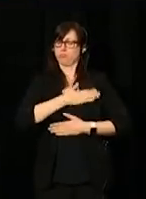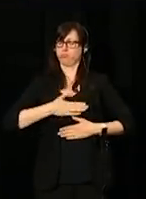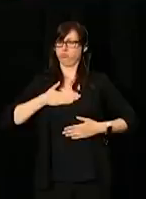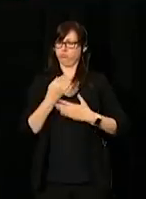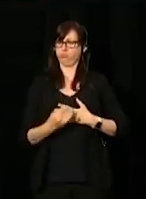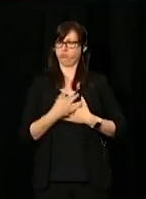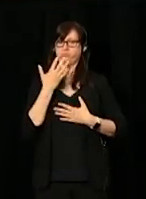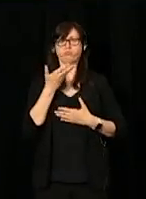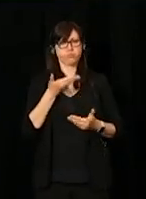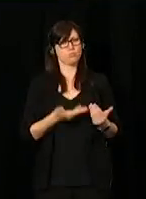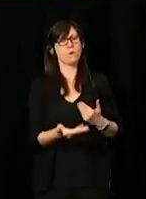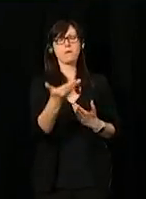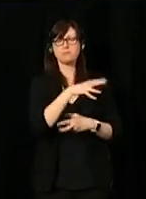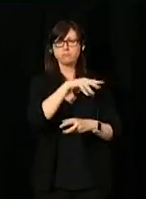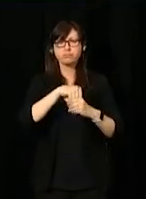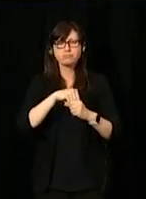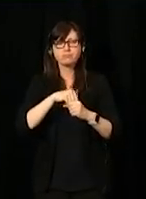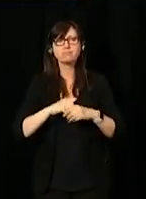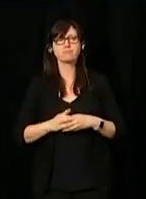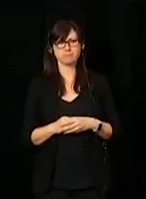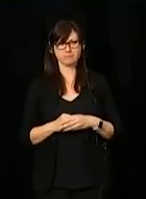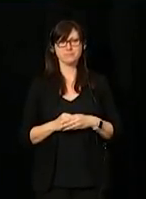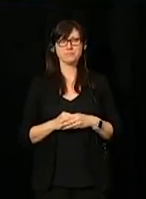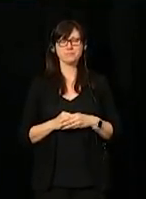Everyone feels welcome.